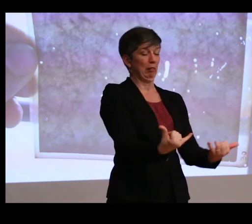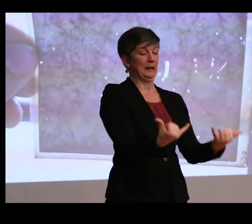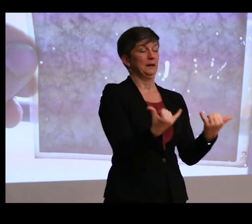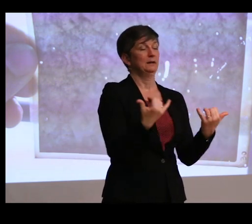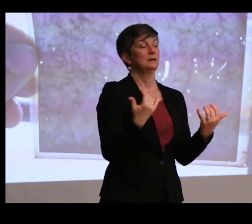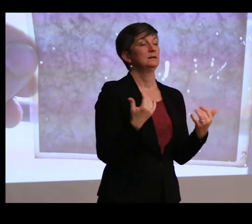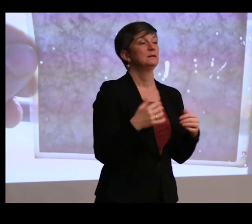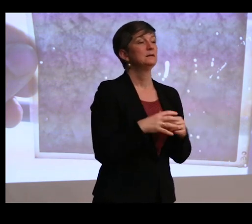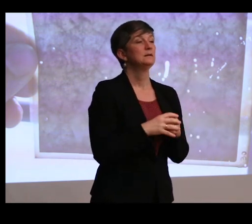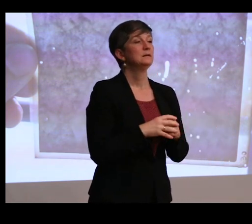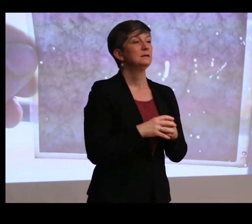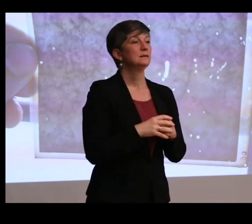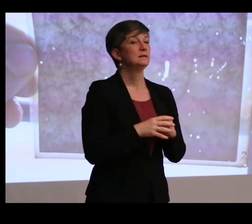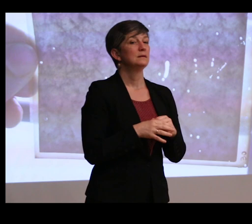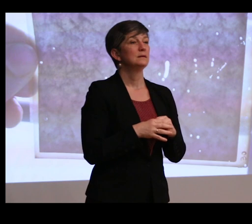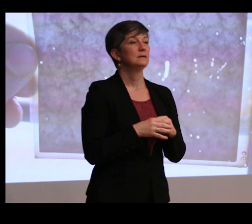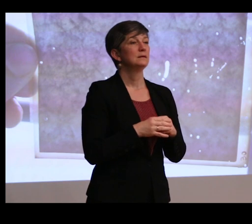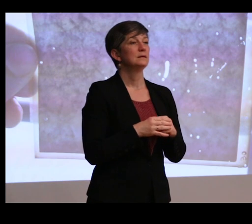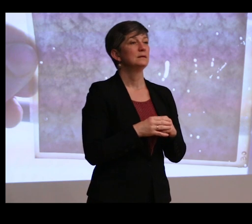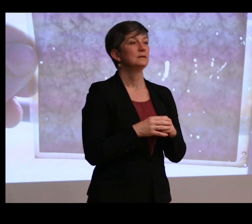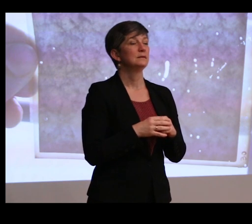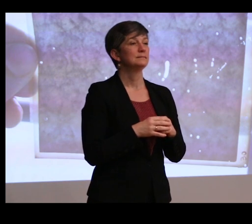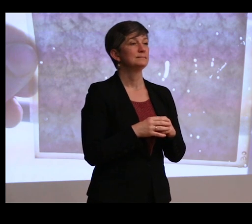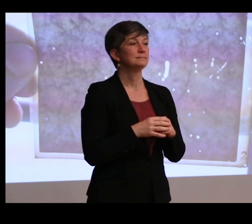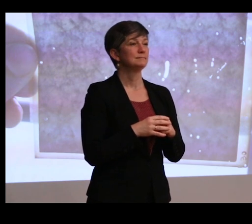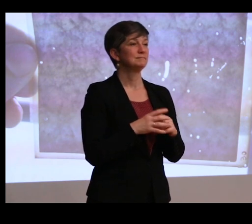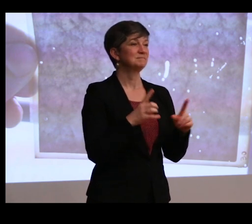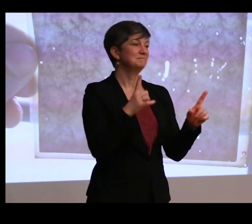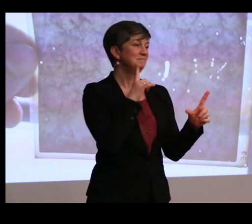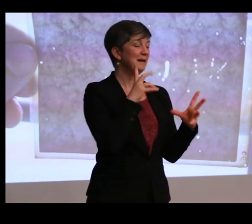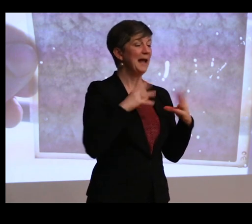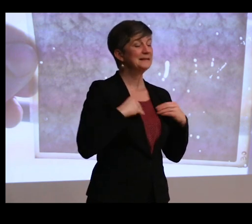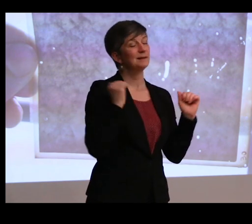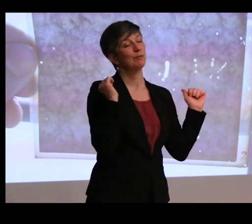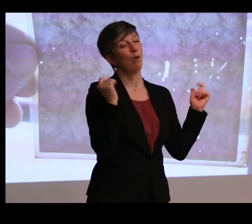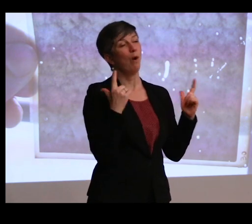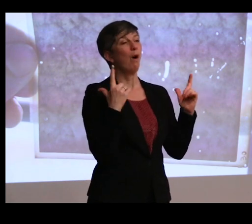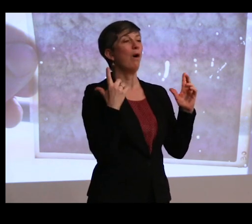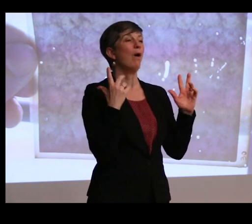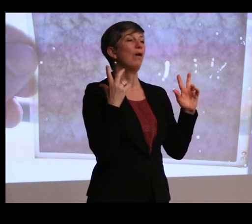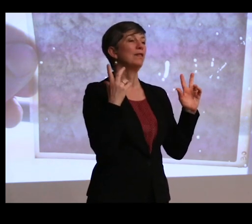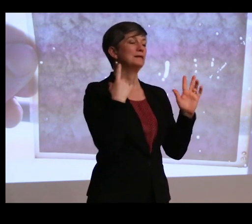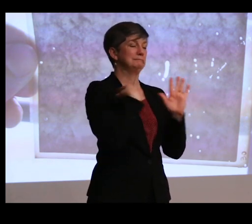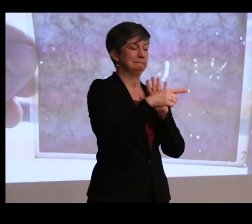And I accept all the criticisms of the colonial structure.